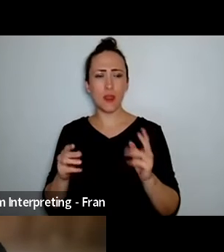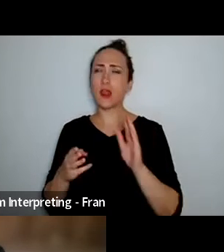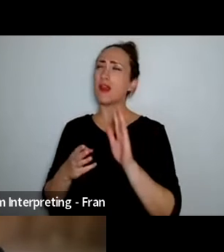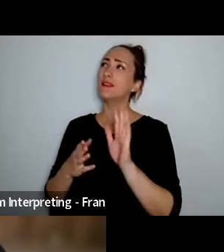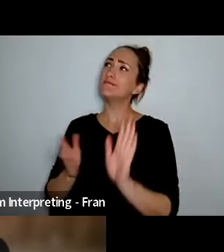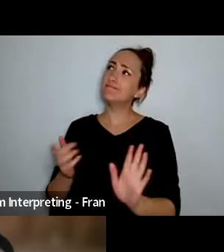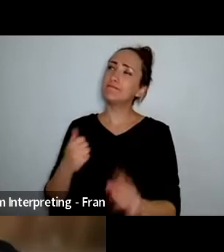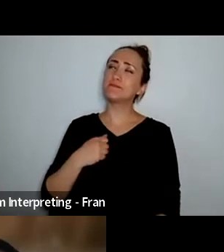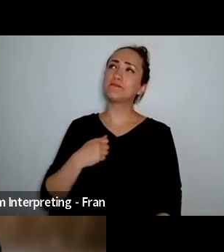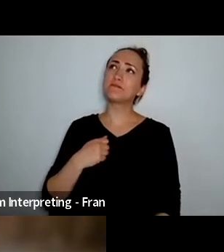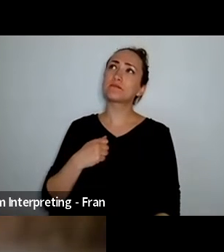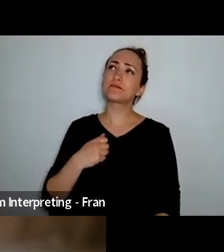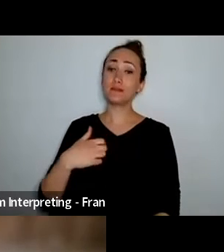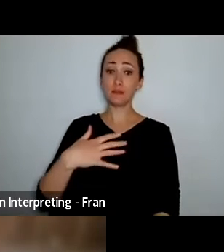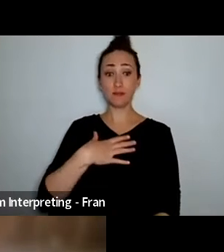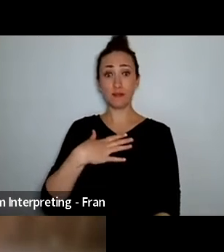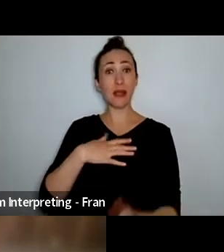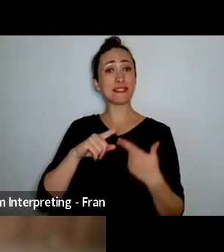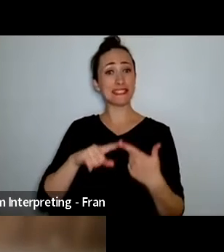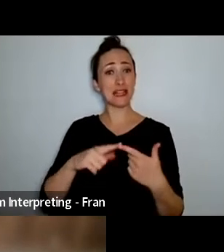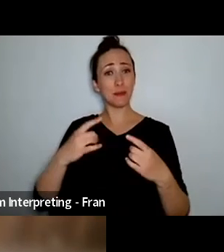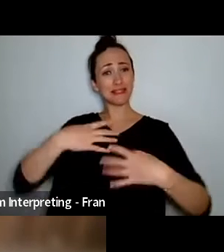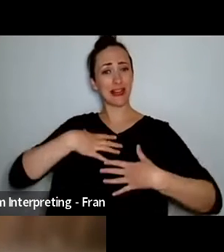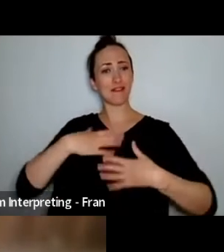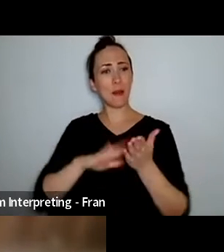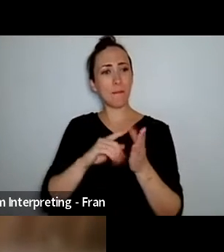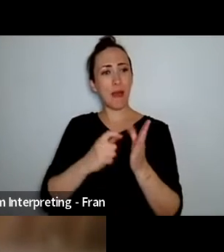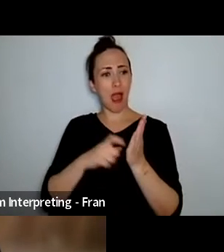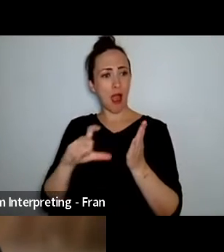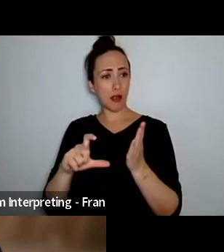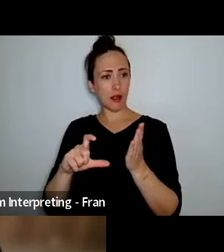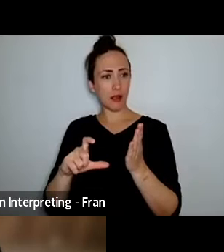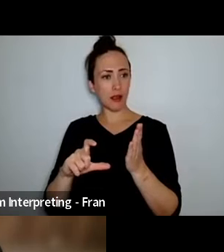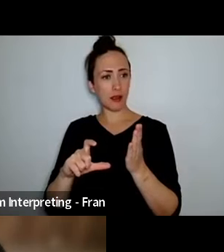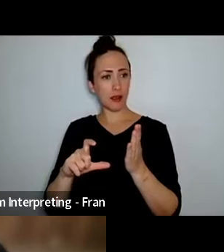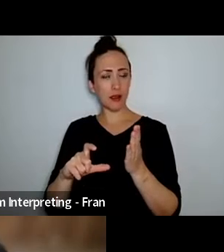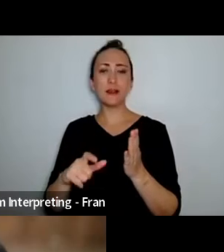I will say I never used to be so patient and now I've definitely learned to have more patience